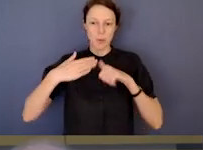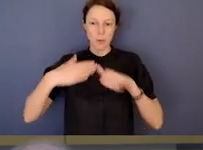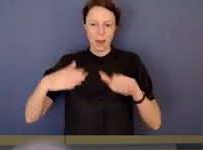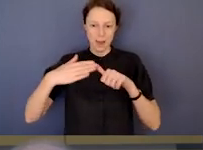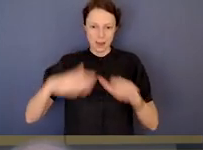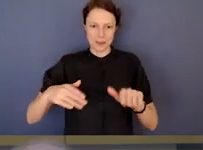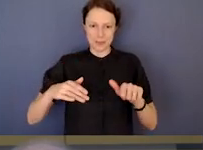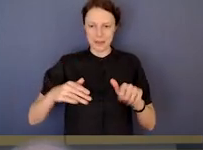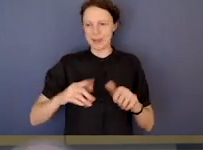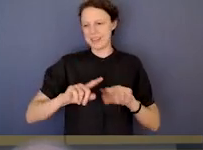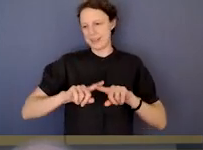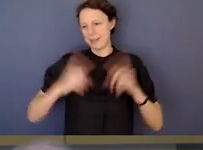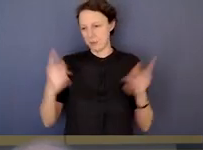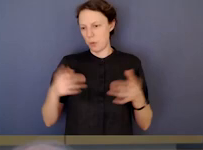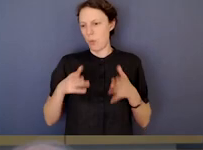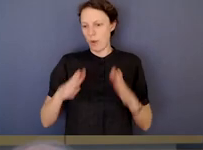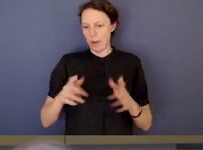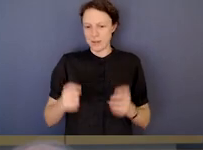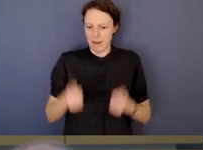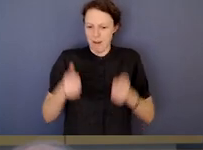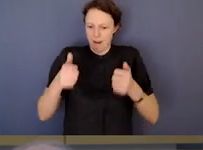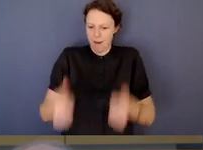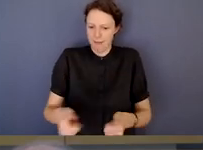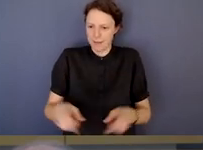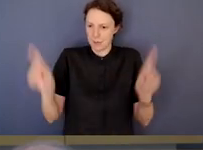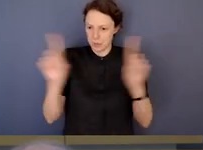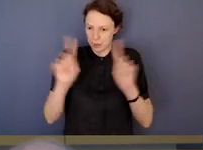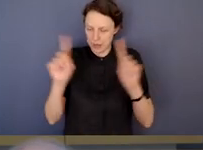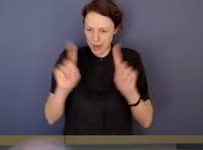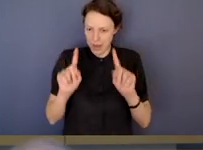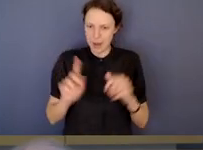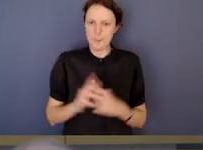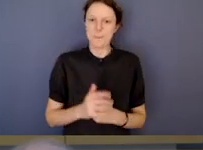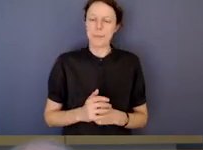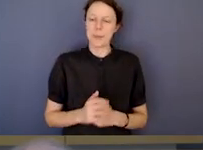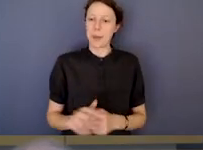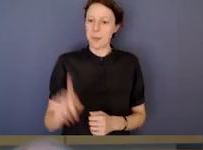and we will do our best to answer those in different ways after today's session.